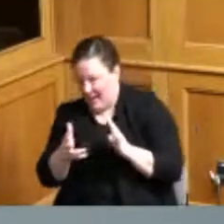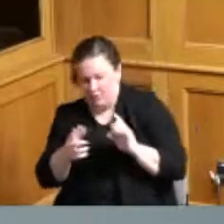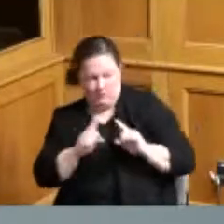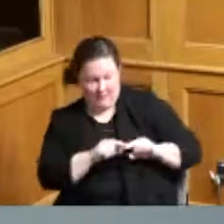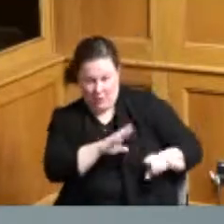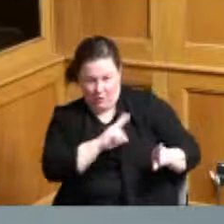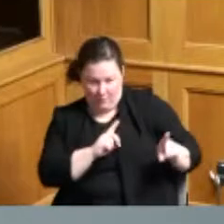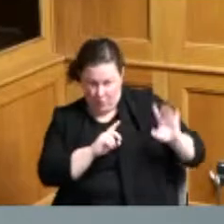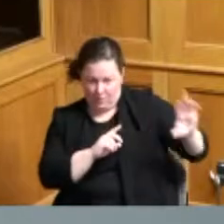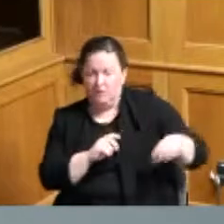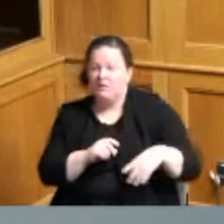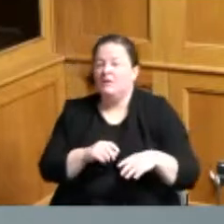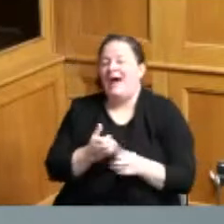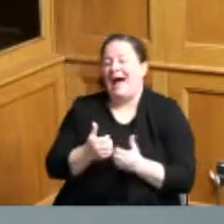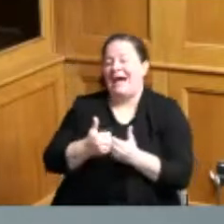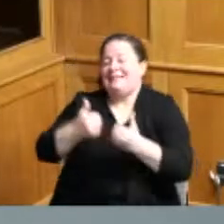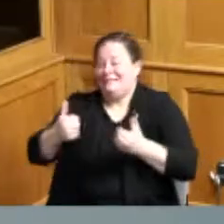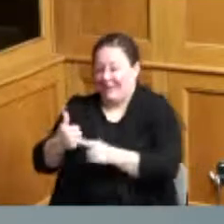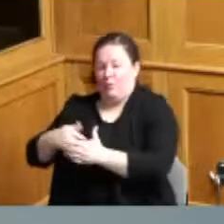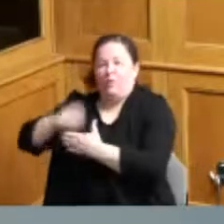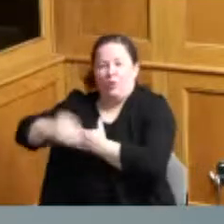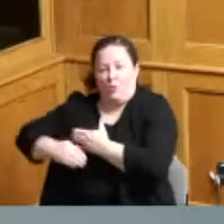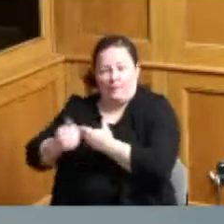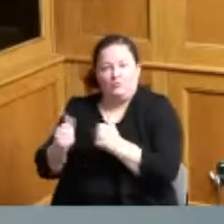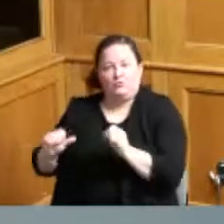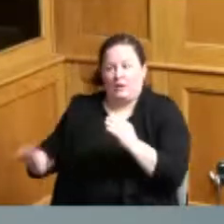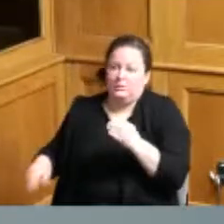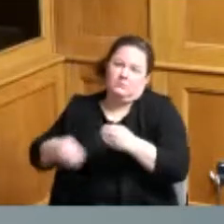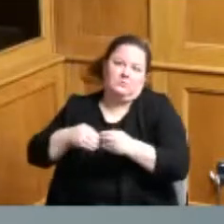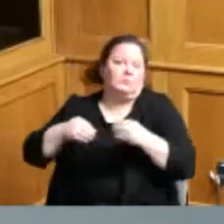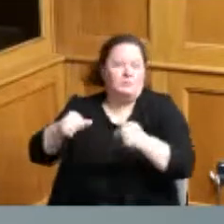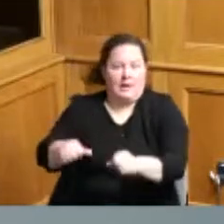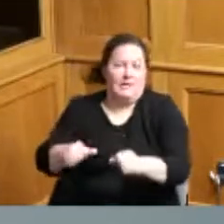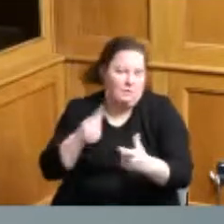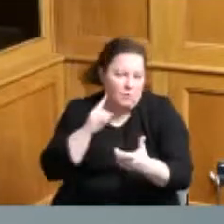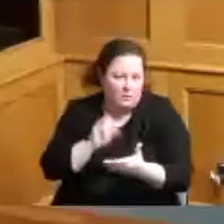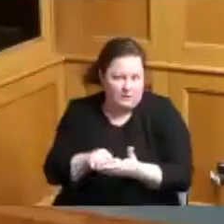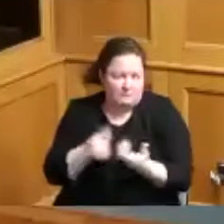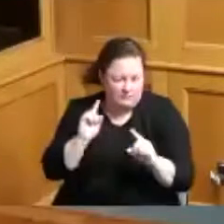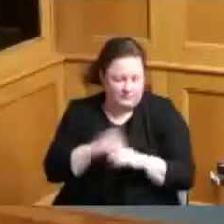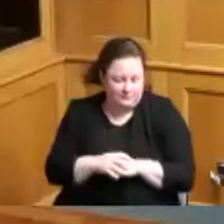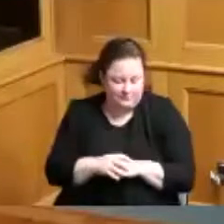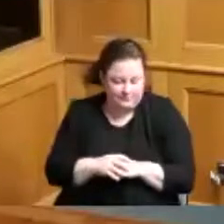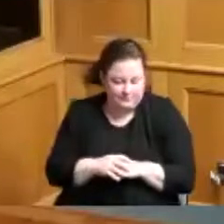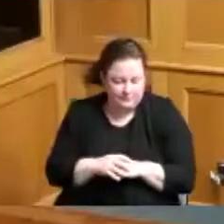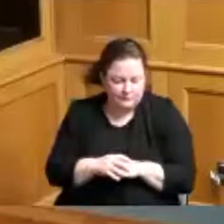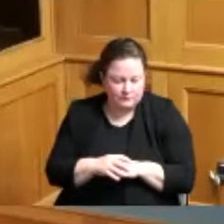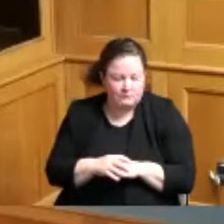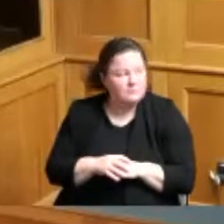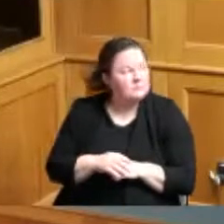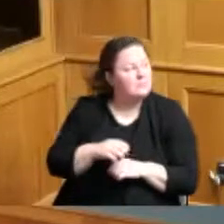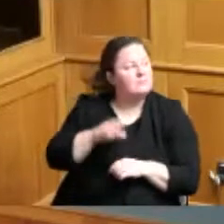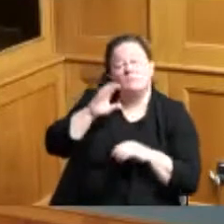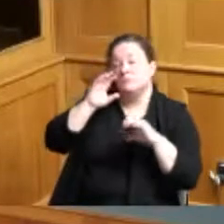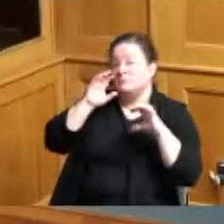program to subsidize that that work thank you and there were numerous entities that had this program